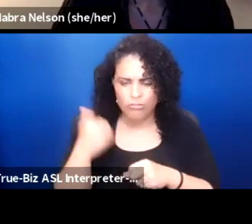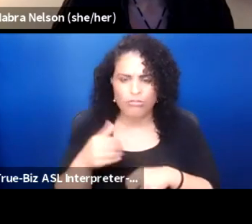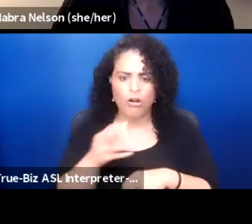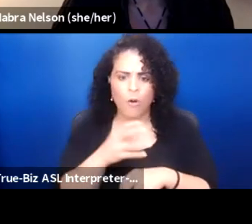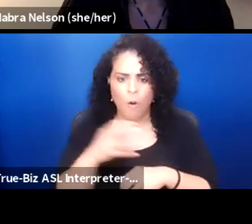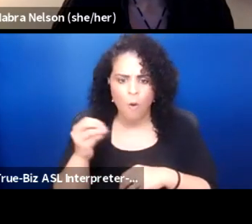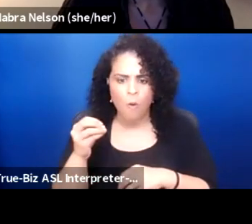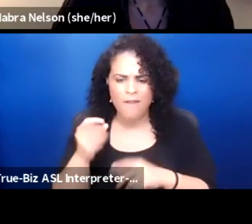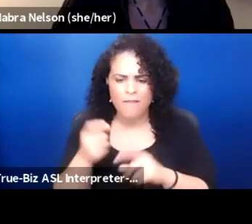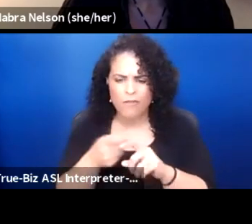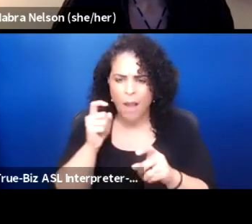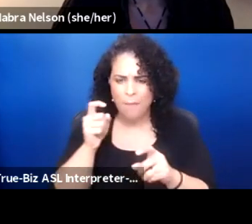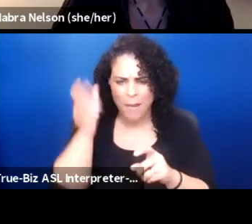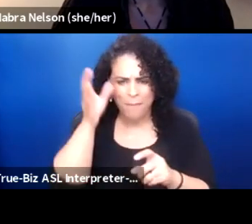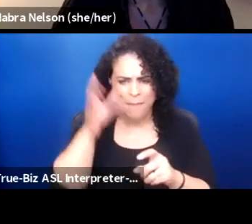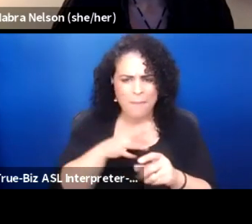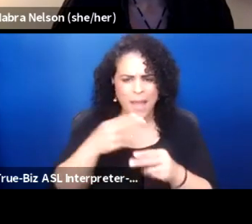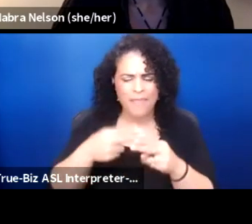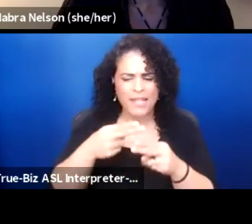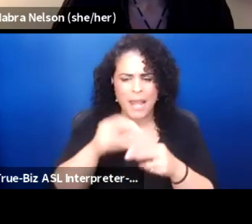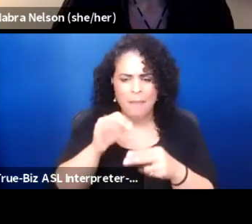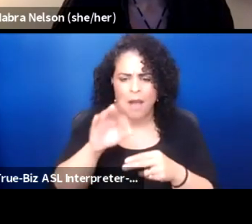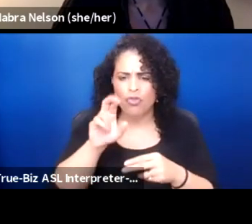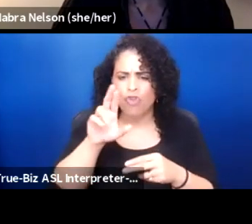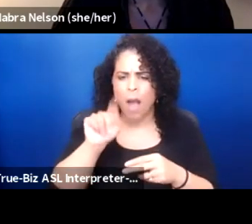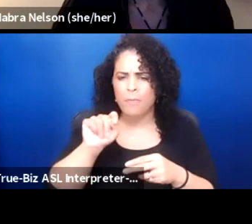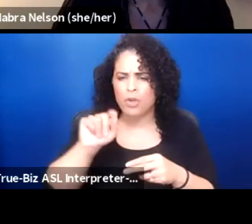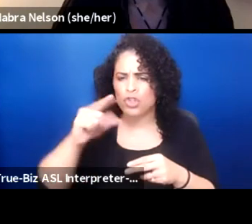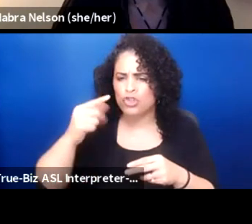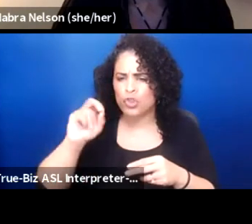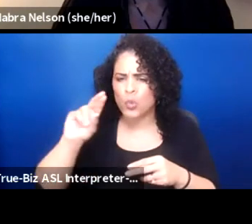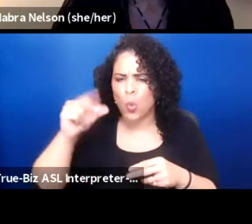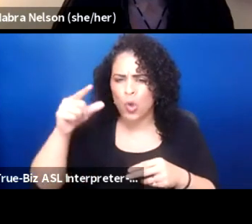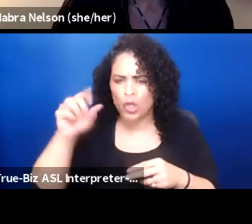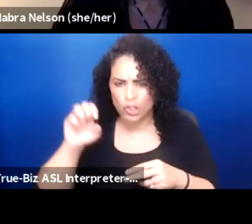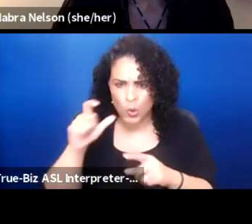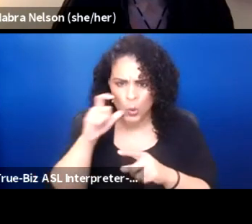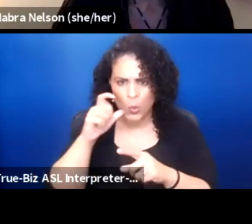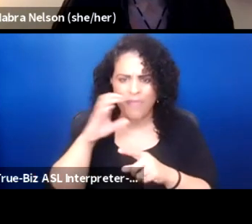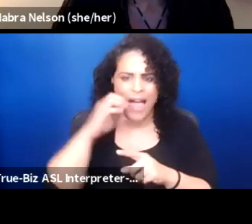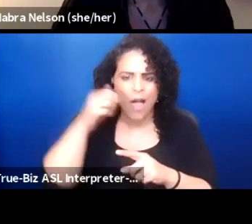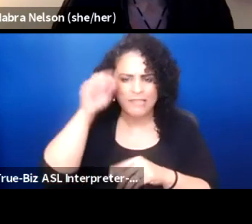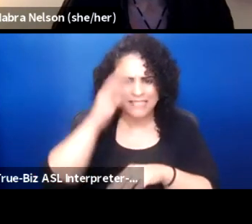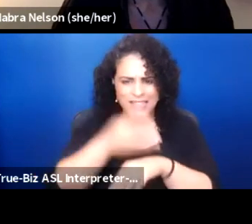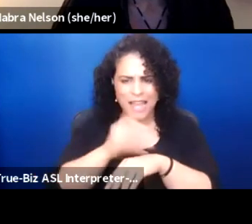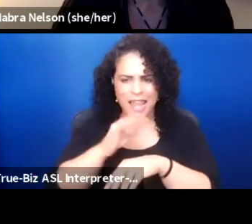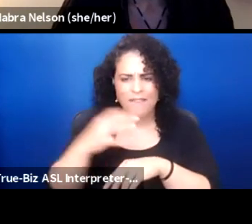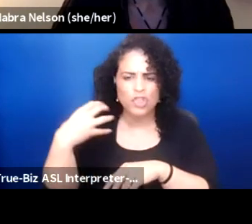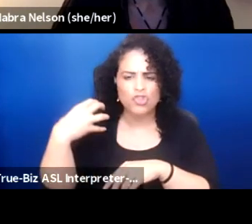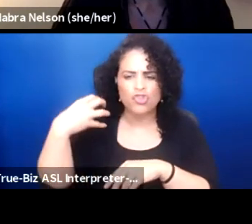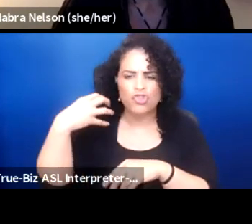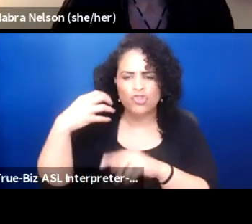from a fellow by the name of Robert George who was the eldest son of Chief Dan George.